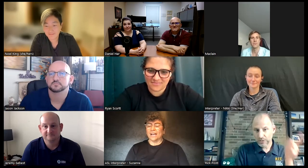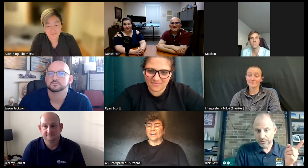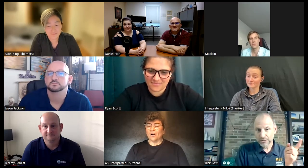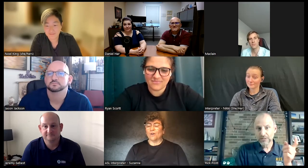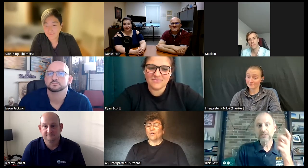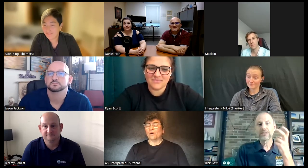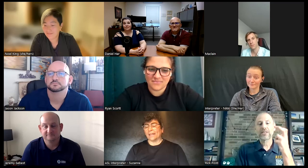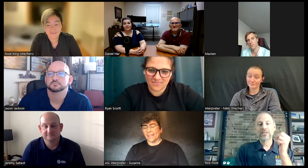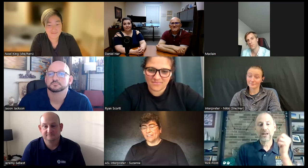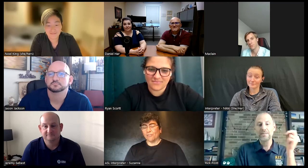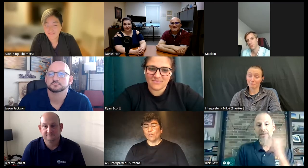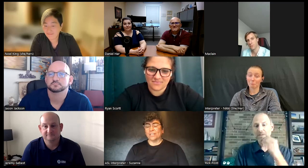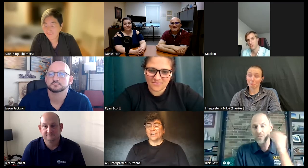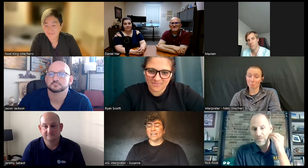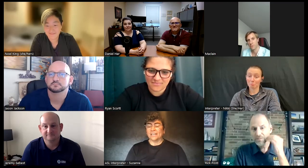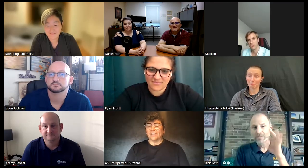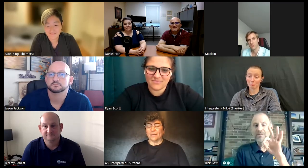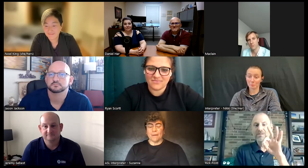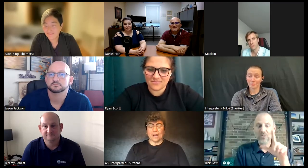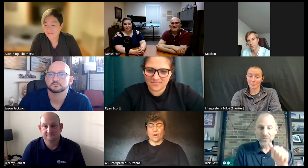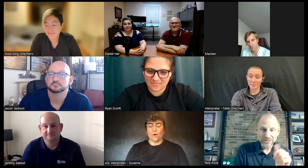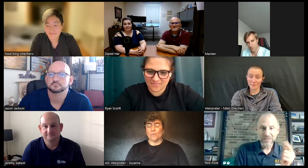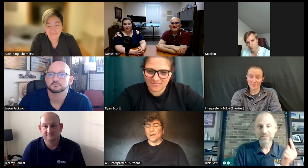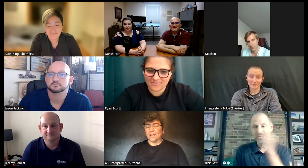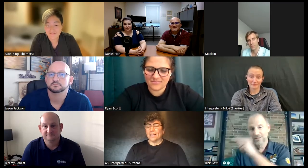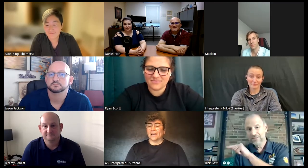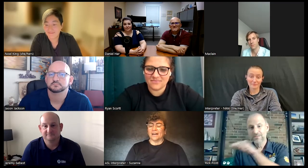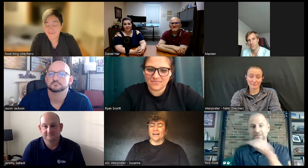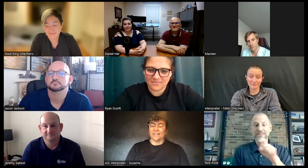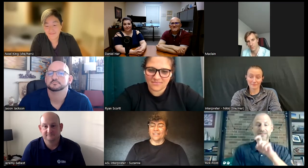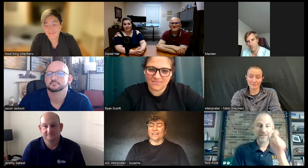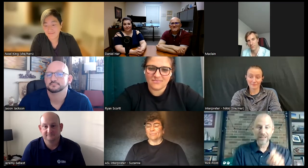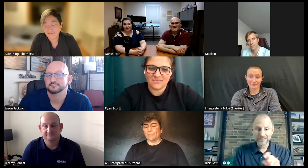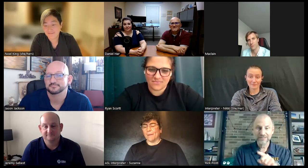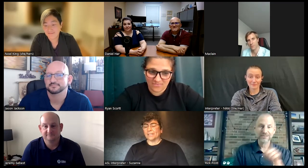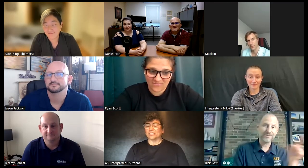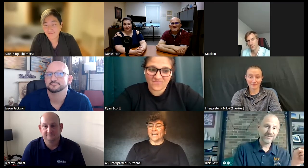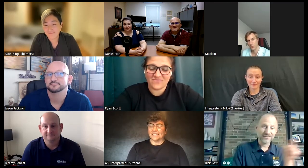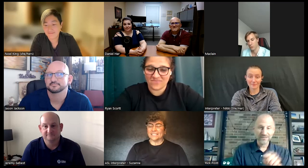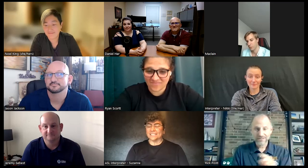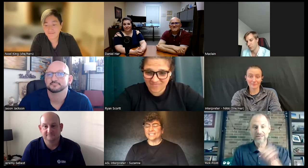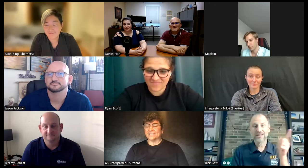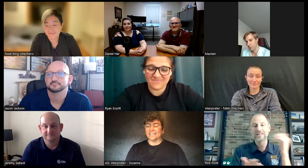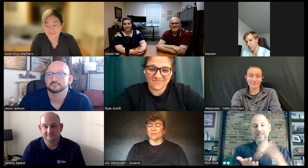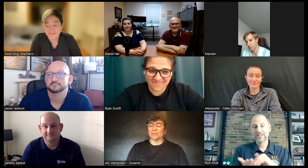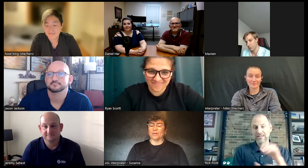Idaho and California then back home uh then back to Texas then I'm going to be